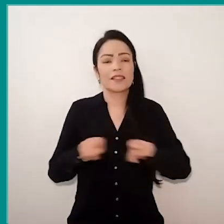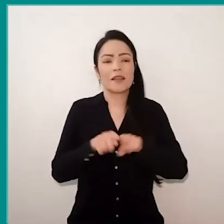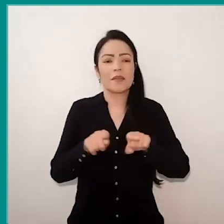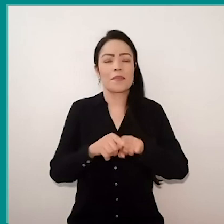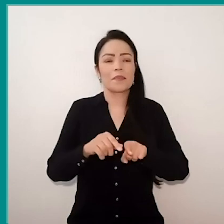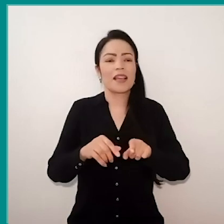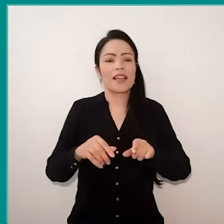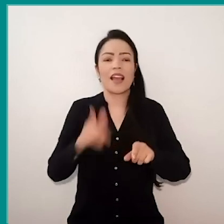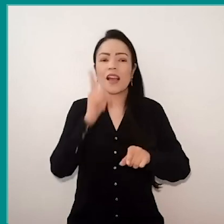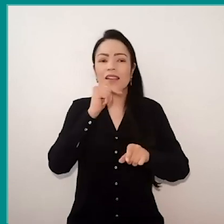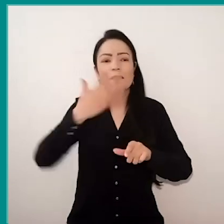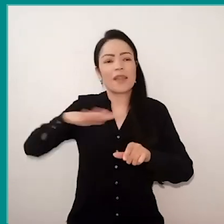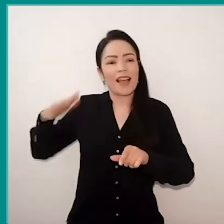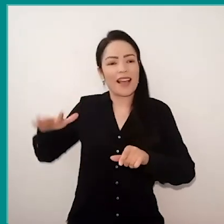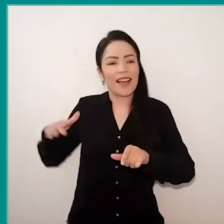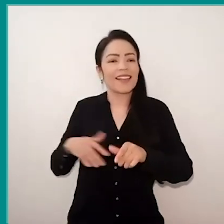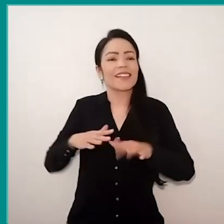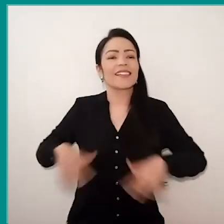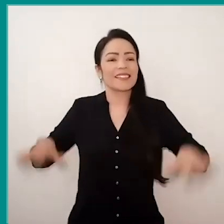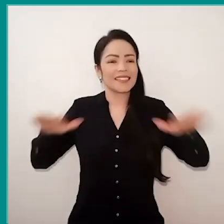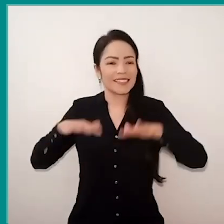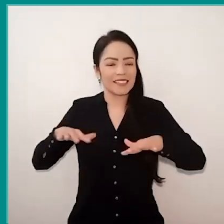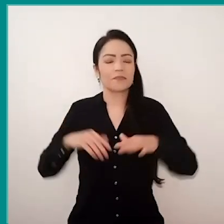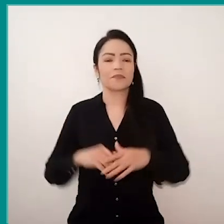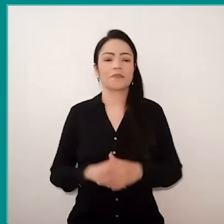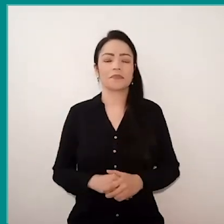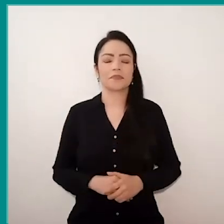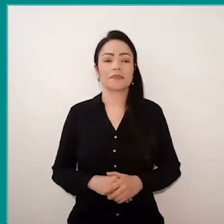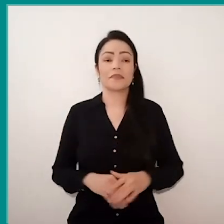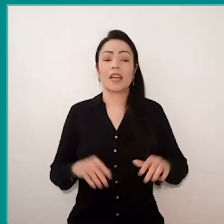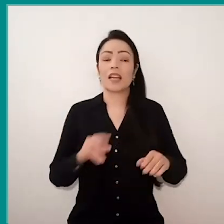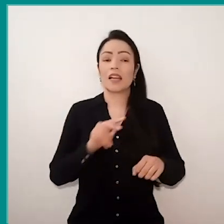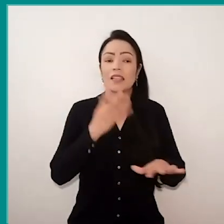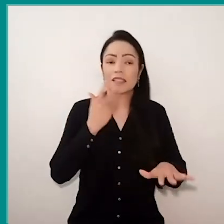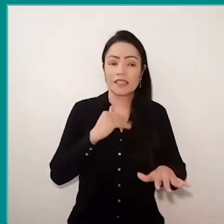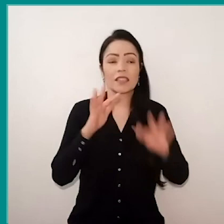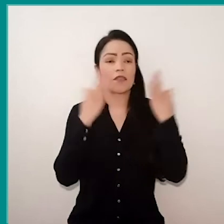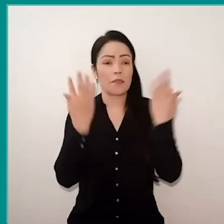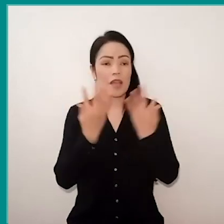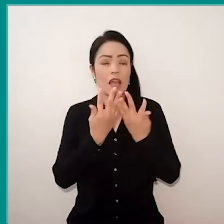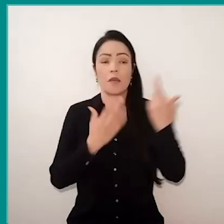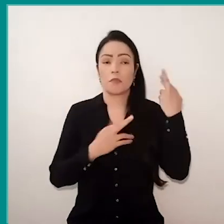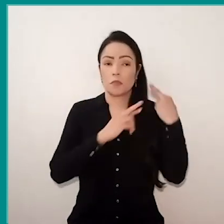Beyond the children, your family members and guardians, we also develop actions geared to professionals